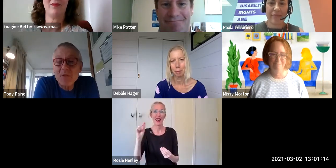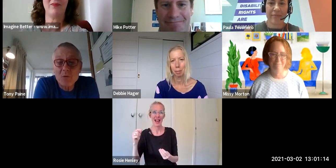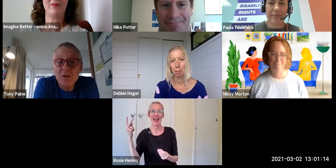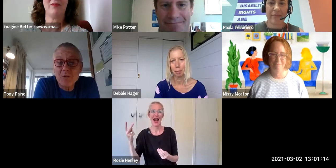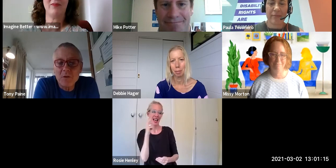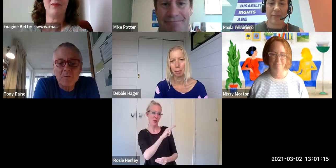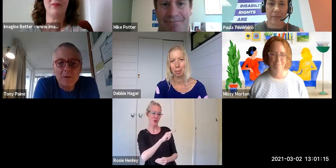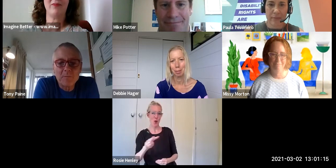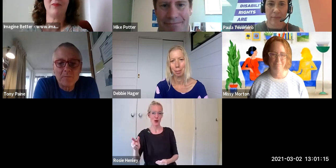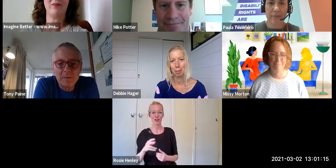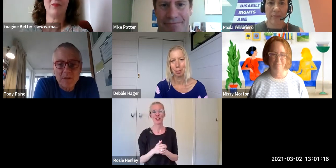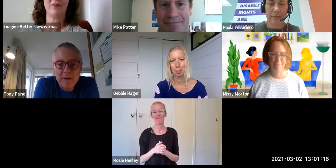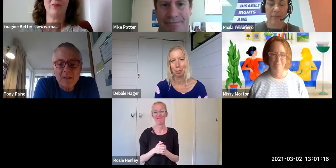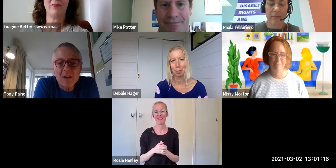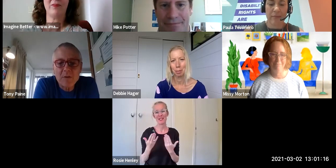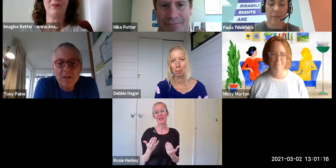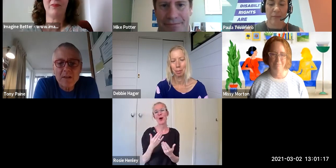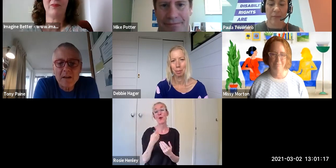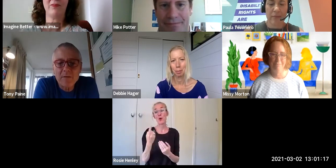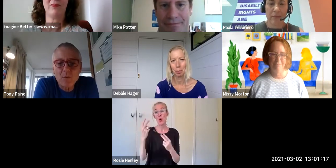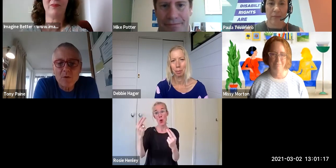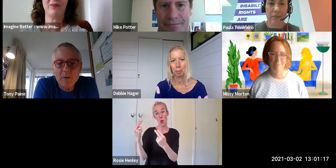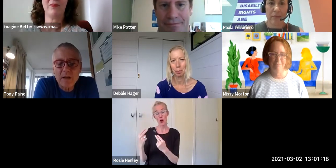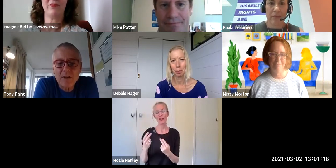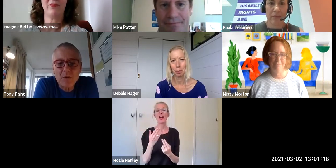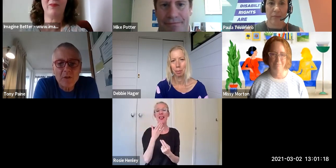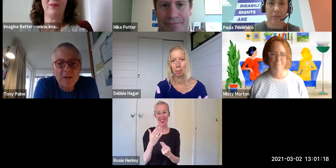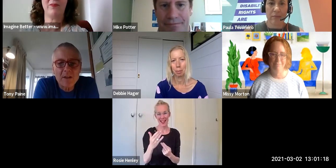So thank you all for spending the time with us and for also engaging with these issues.